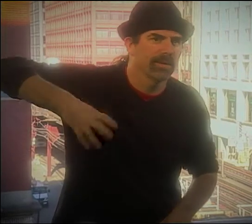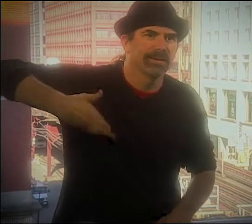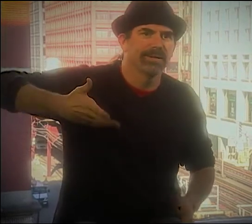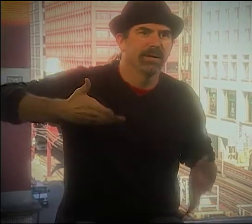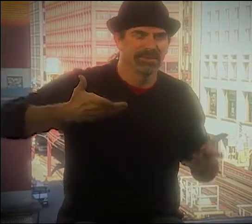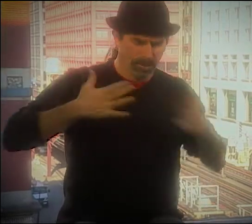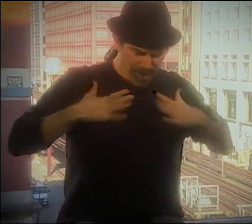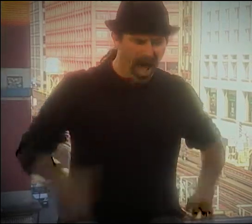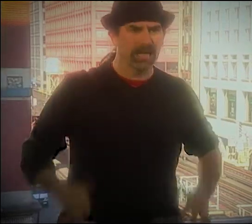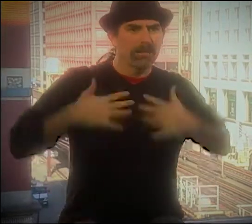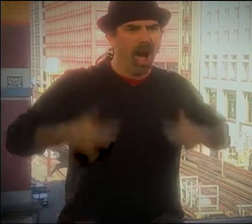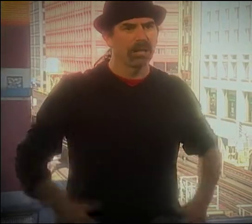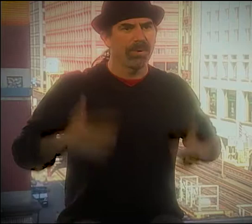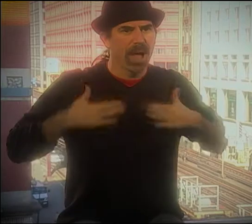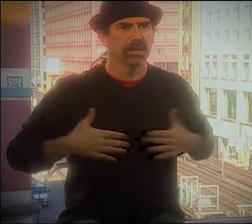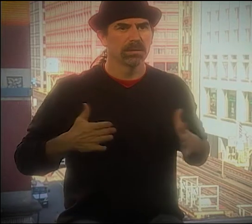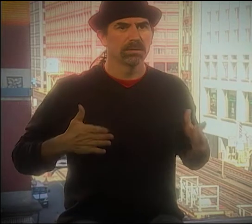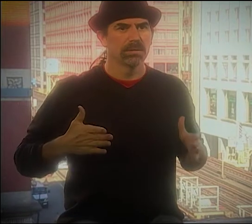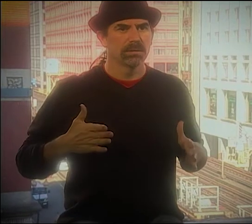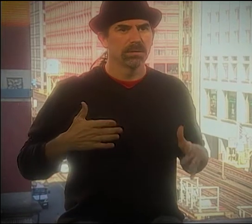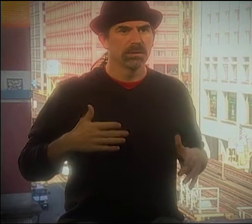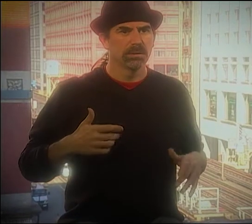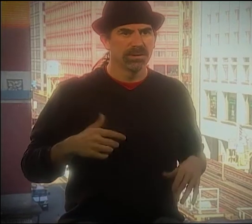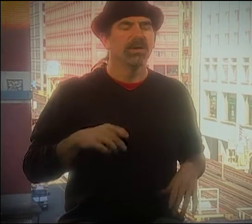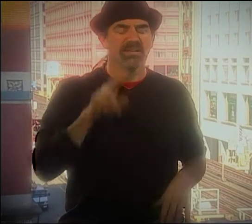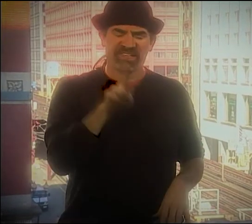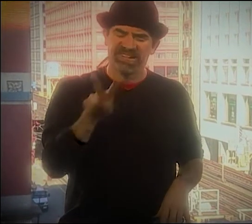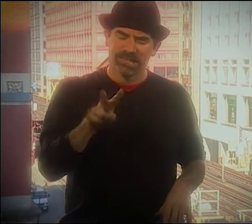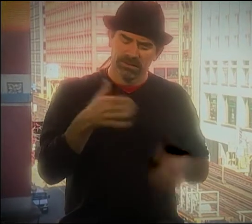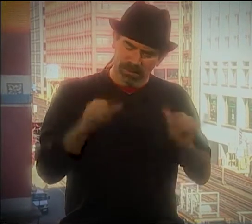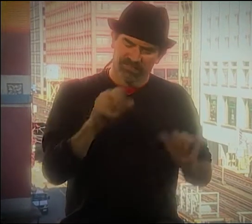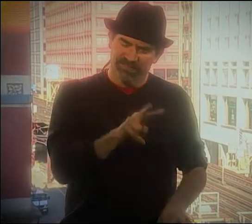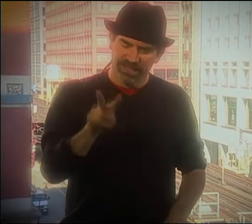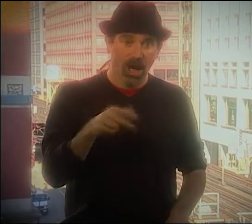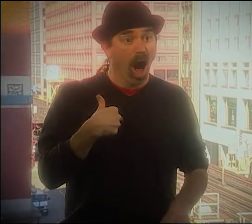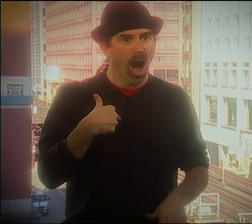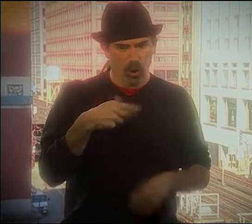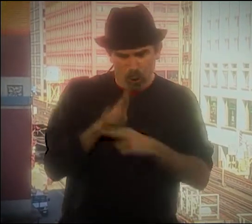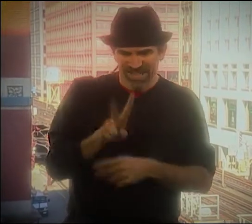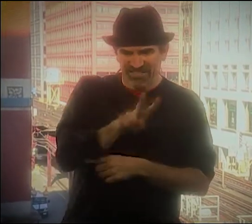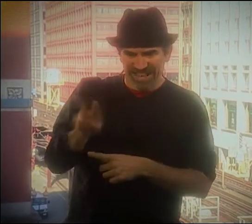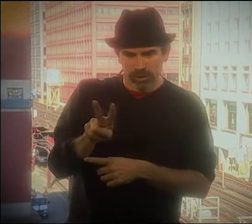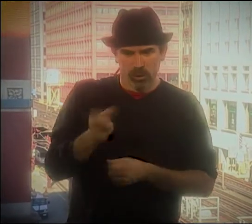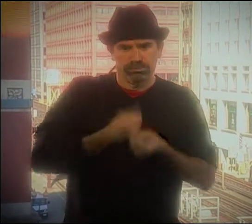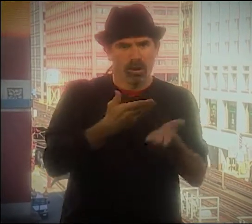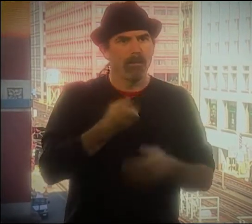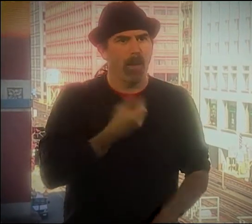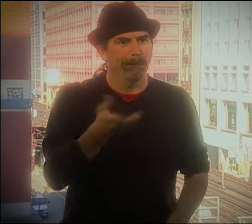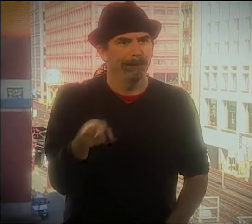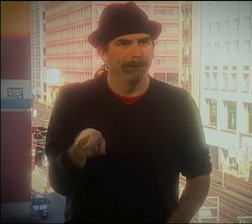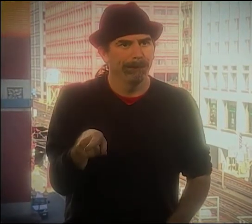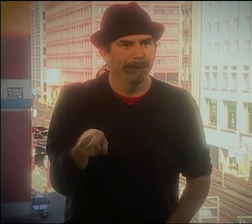WELL, I HADN'T DONE THE HAND SHAPES YET. THIS WAS ALL JUST PHYSICAL, THE BODY, YOU KNOW, STILL V.V.,